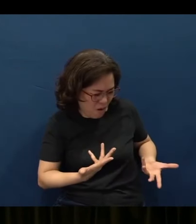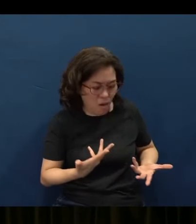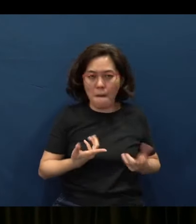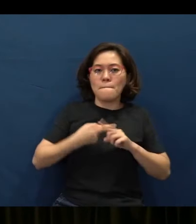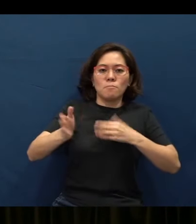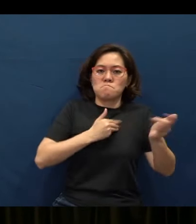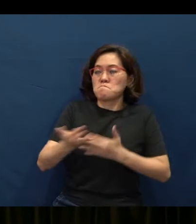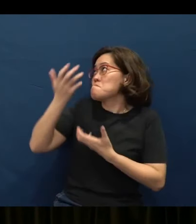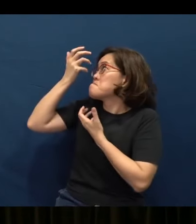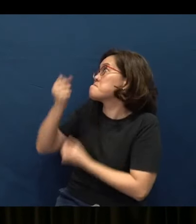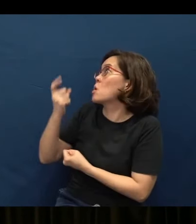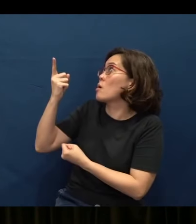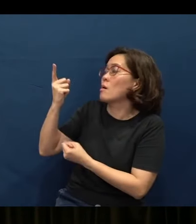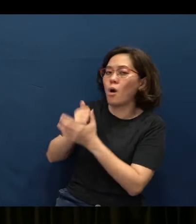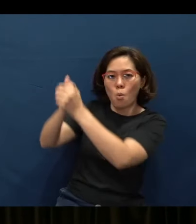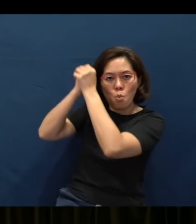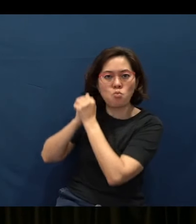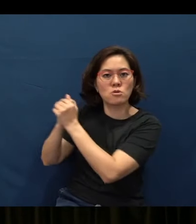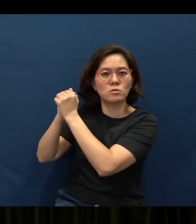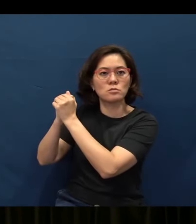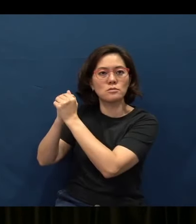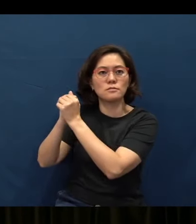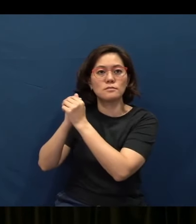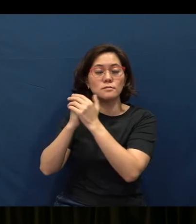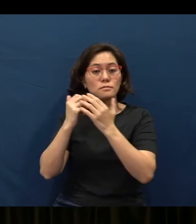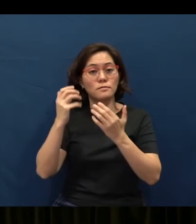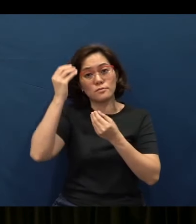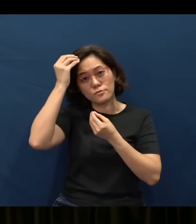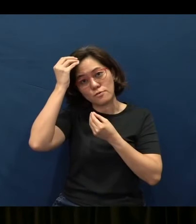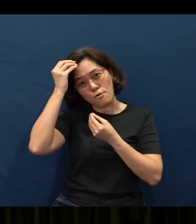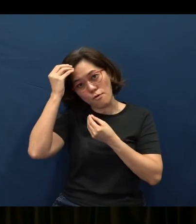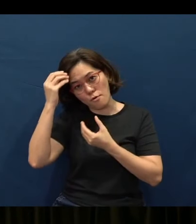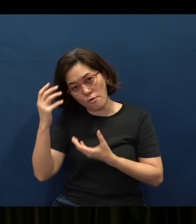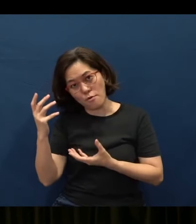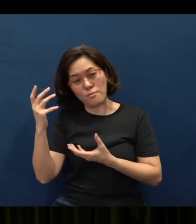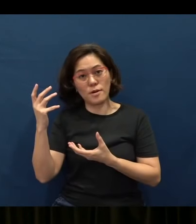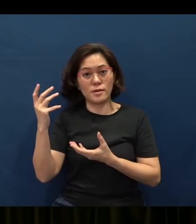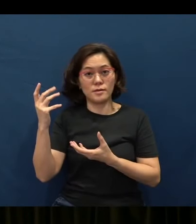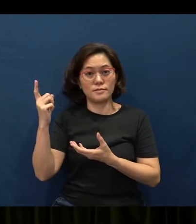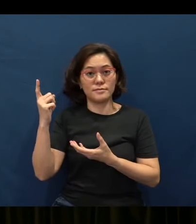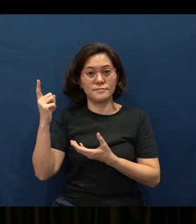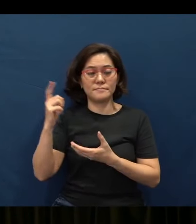The fear of the Lord is worship; the fear of the Lord is really obeying the Lord.